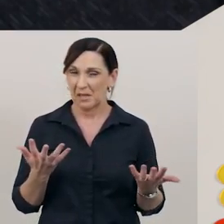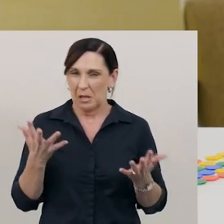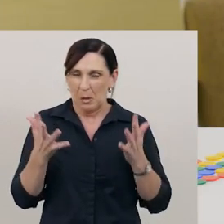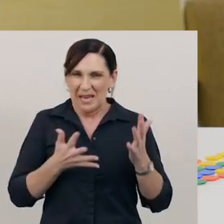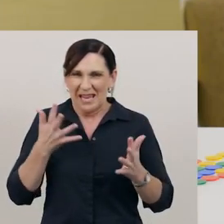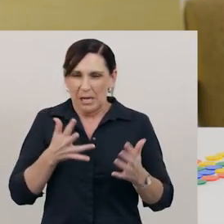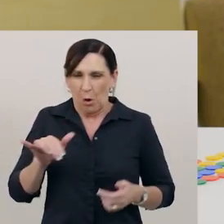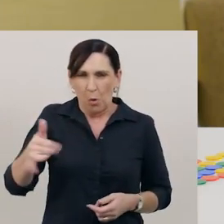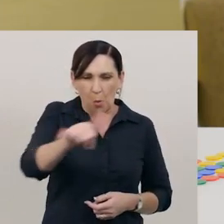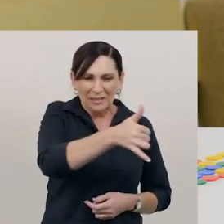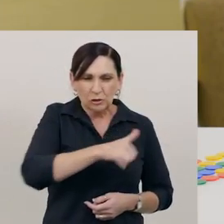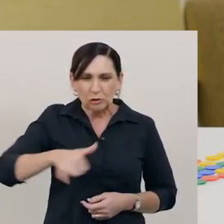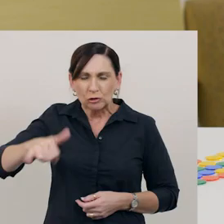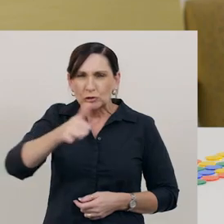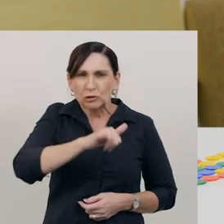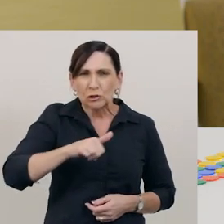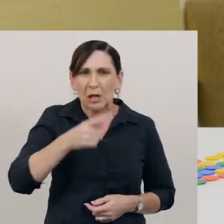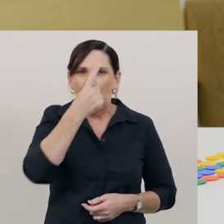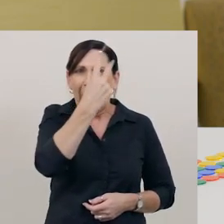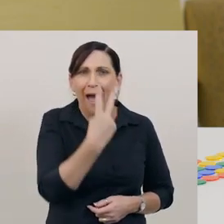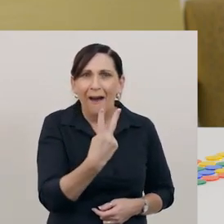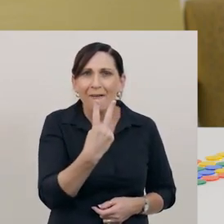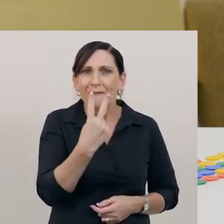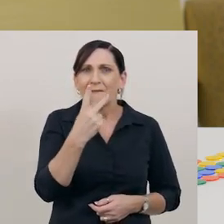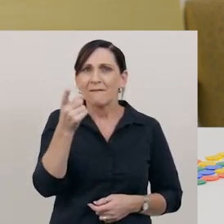Which fraction of liquorice would you choose?